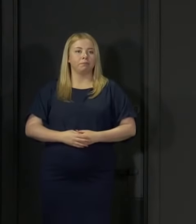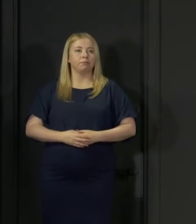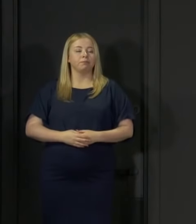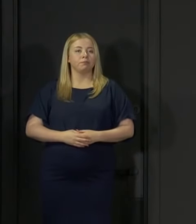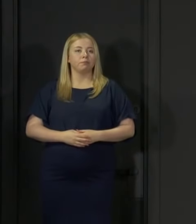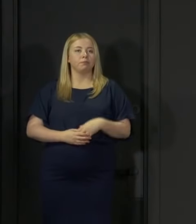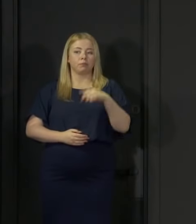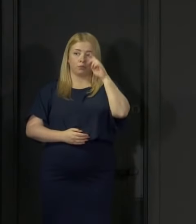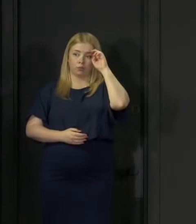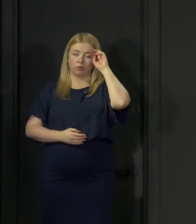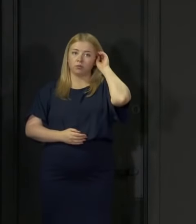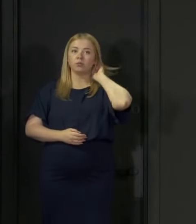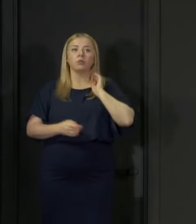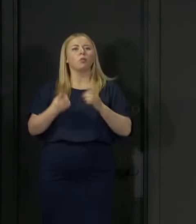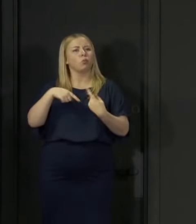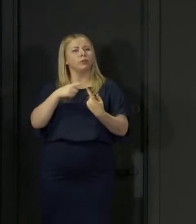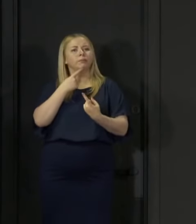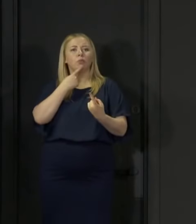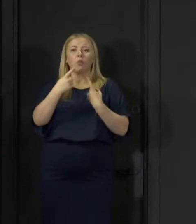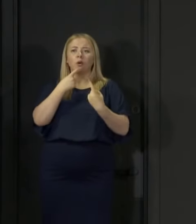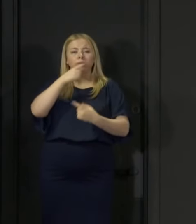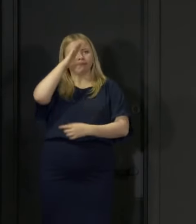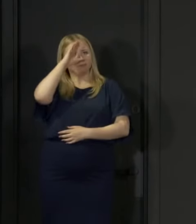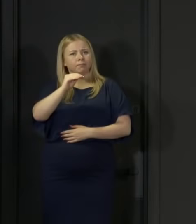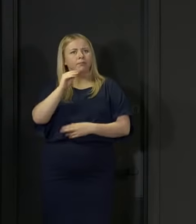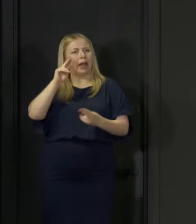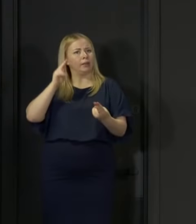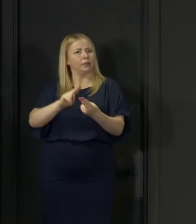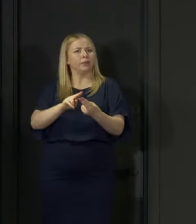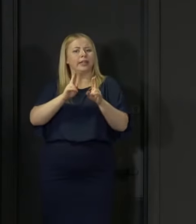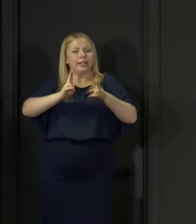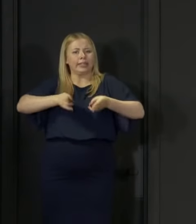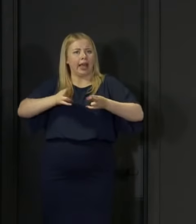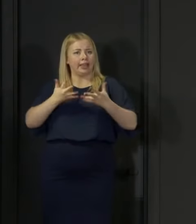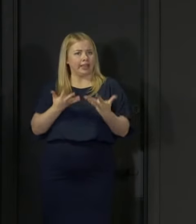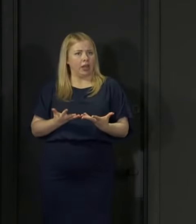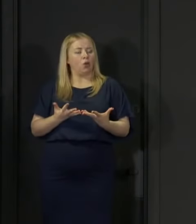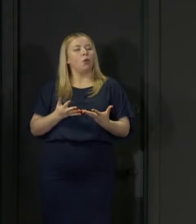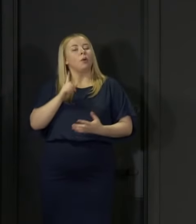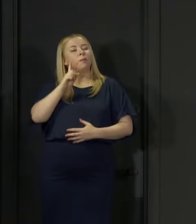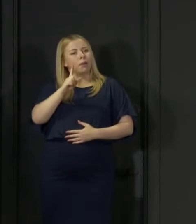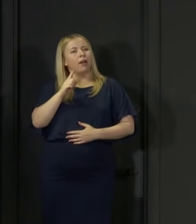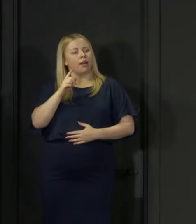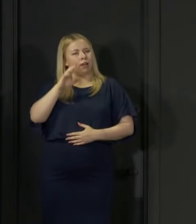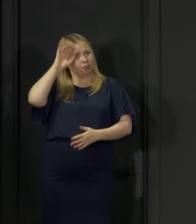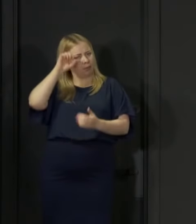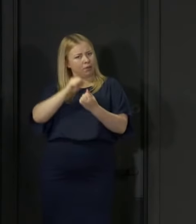We are of course reporting fewer deaths on a daily basis now, but the total reminds us